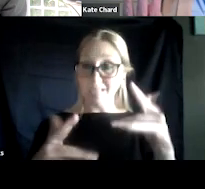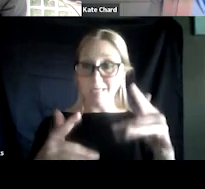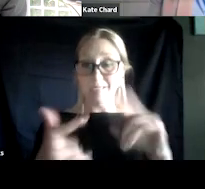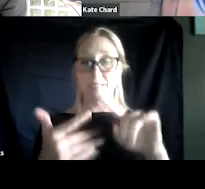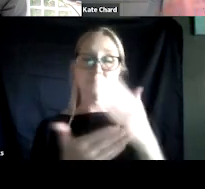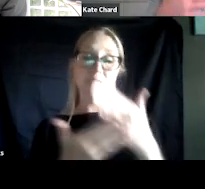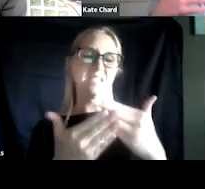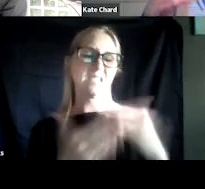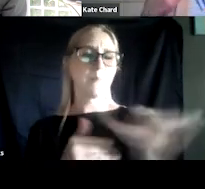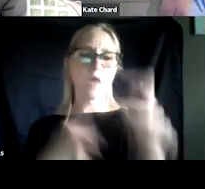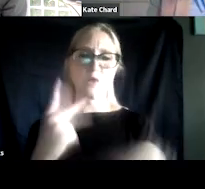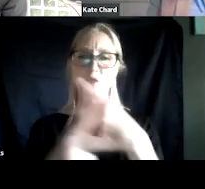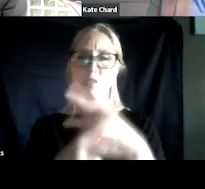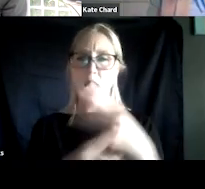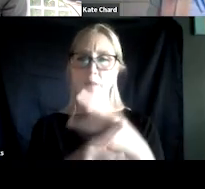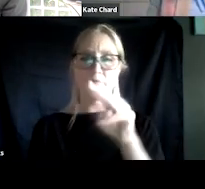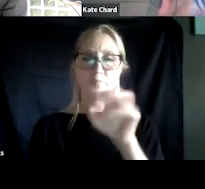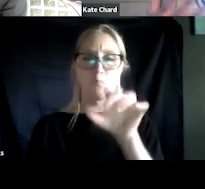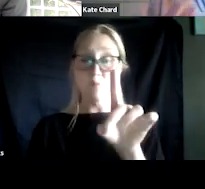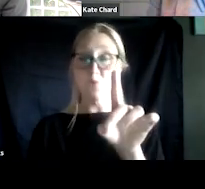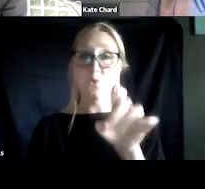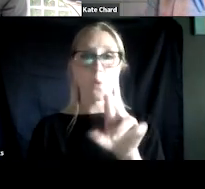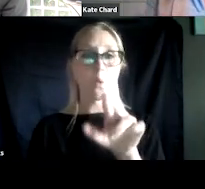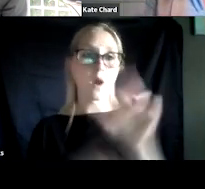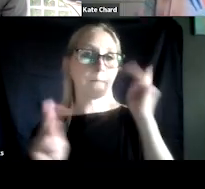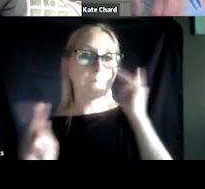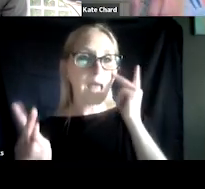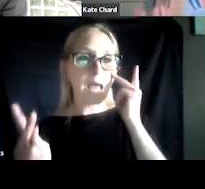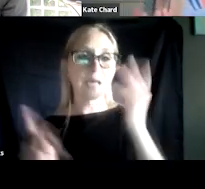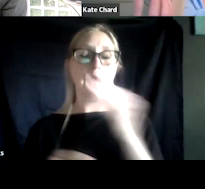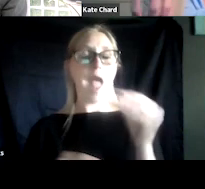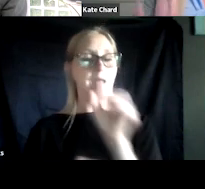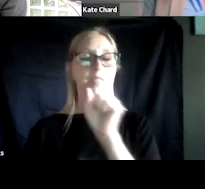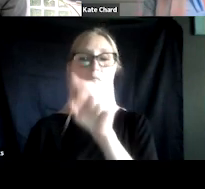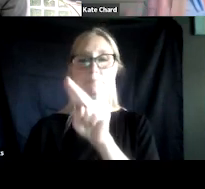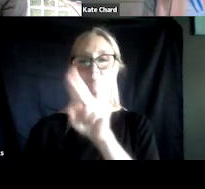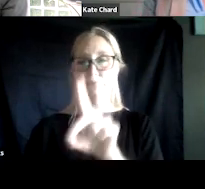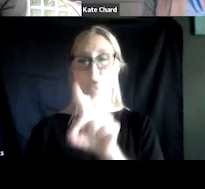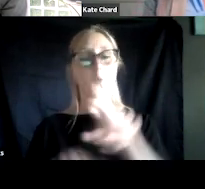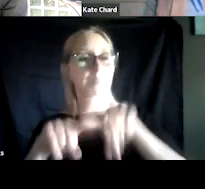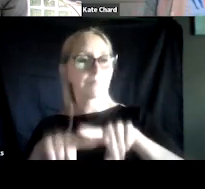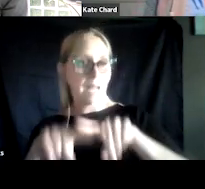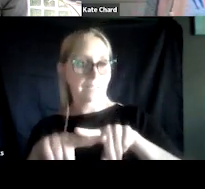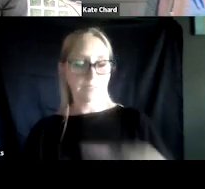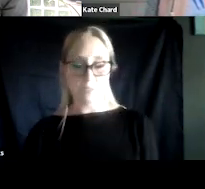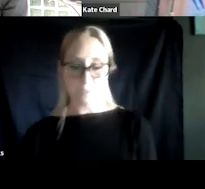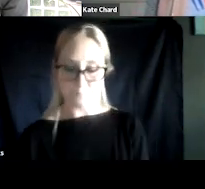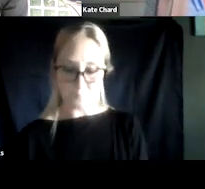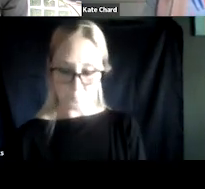with some other type of panic and substance use or dependence disorders. So for people to say, oh,